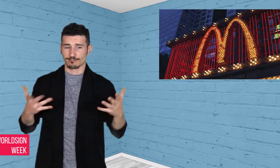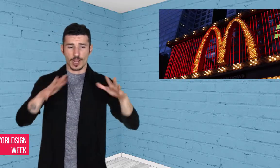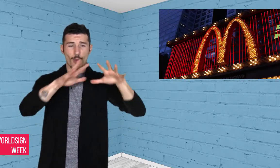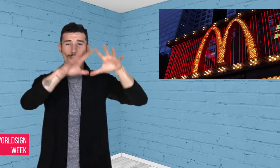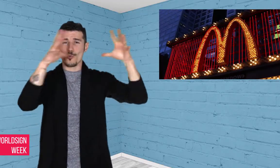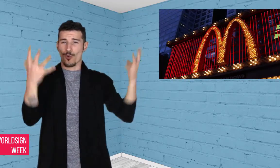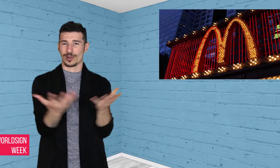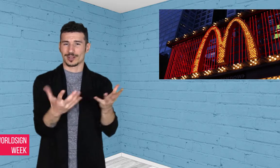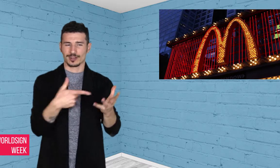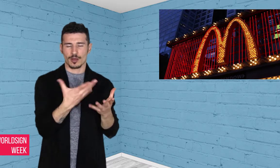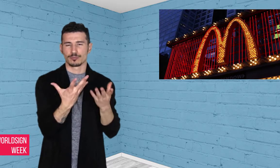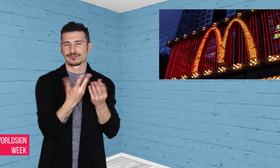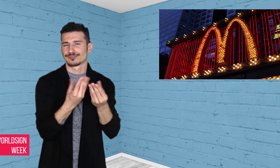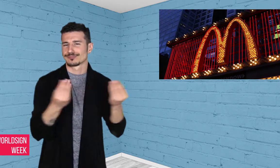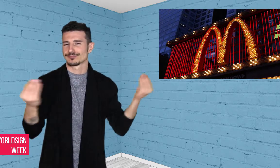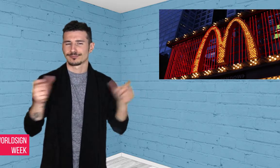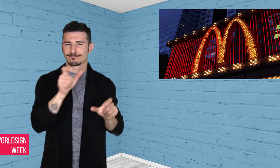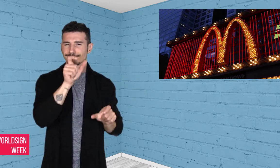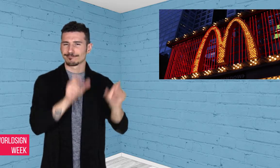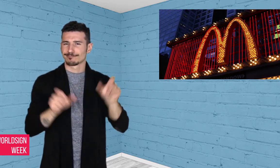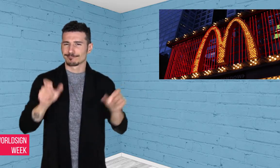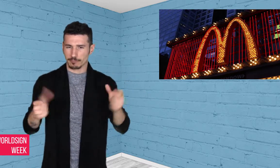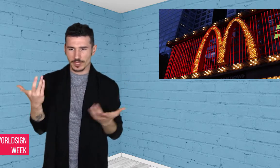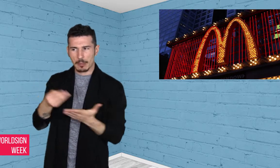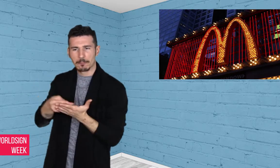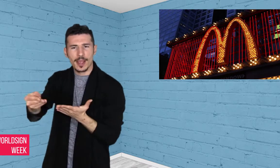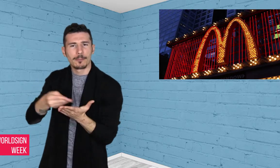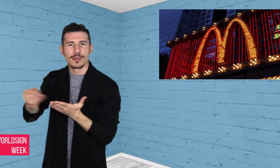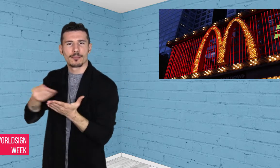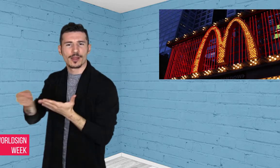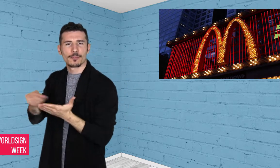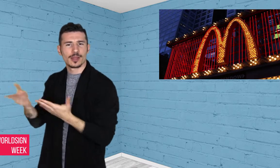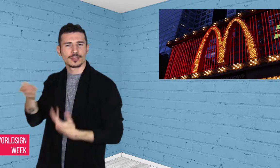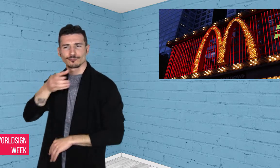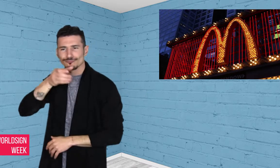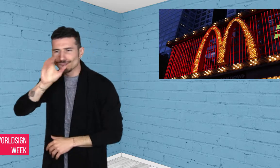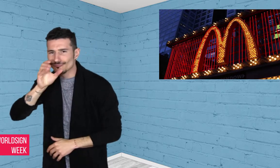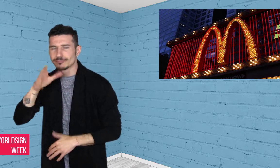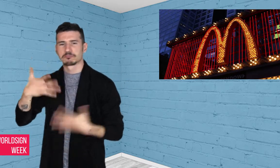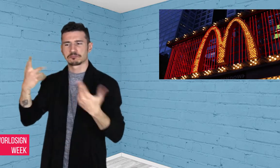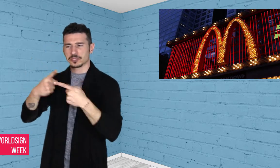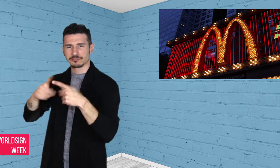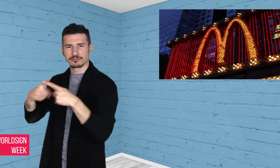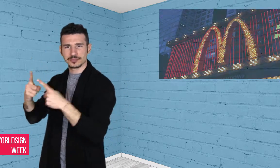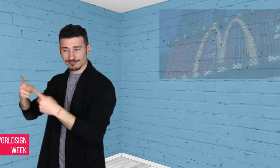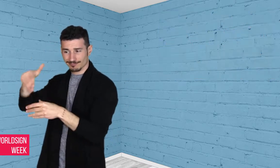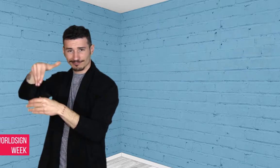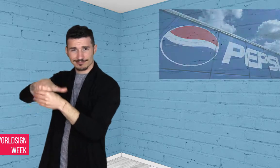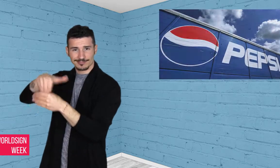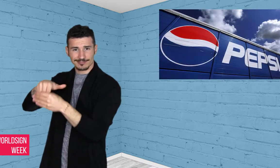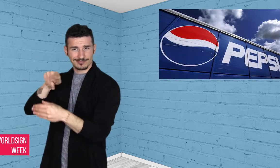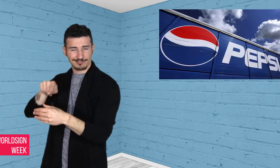With huge public demand for palm oil